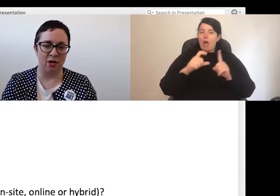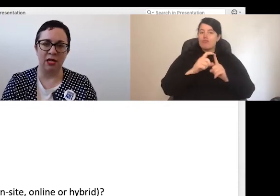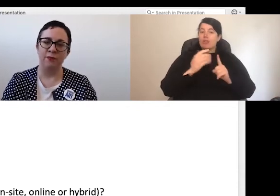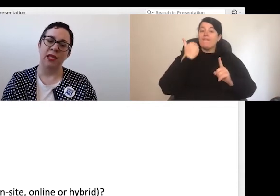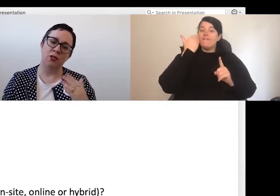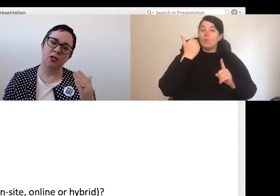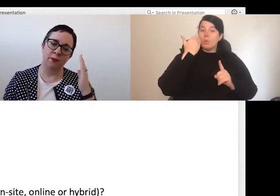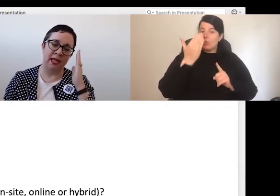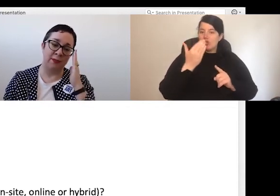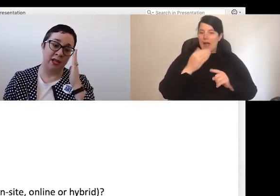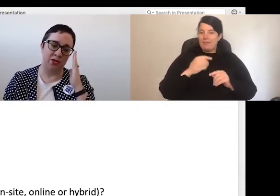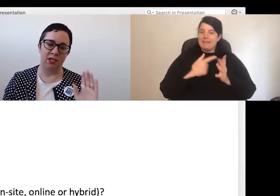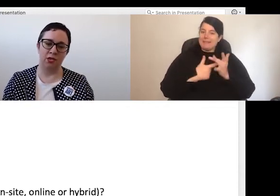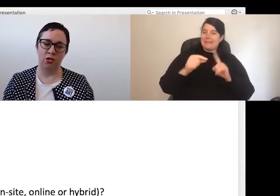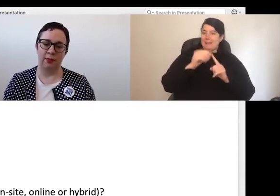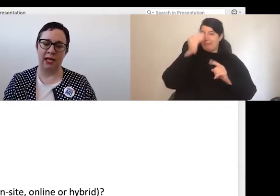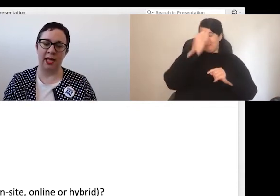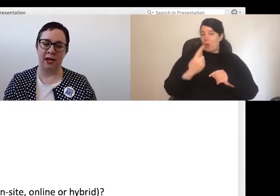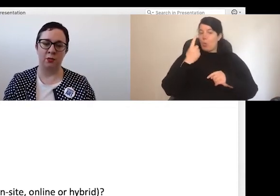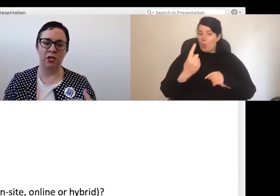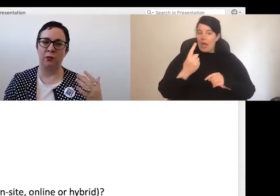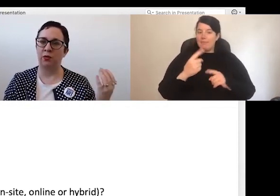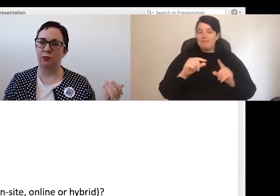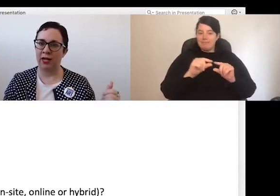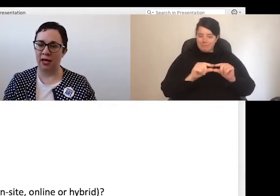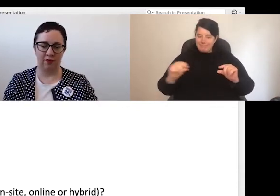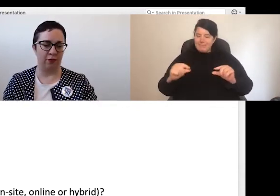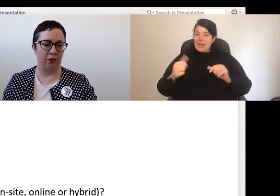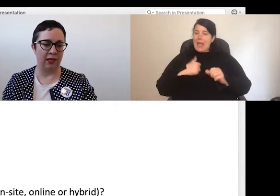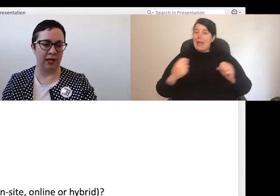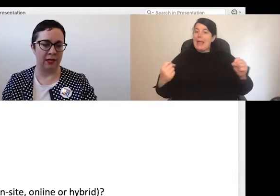stock." It also has my email address and social media handles that I will read out at the end.